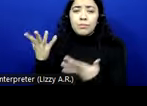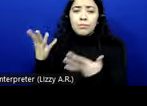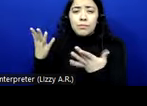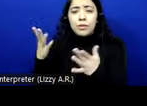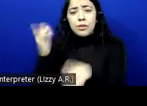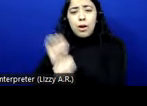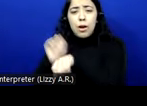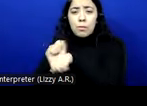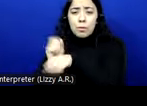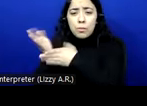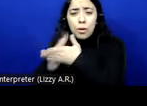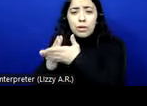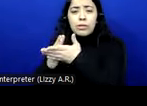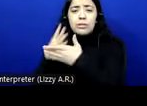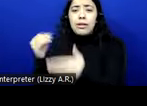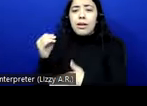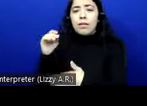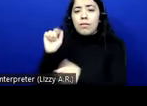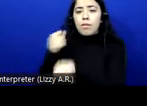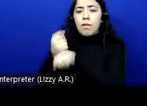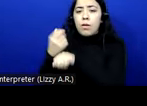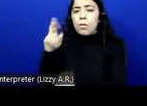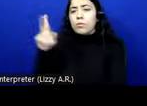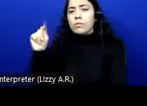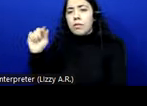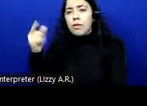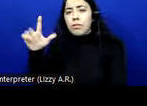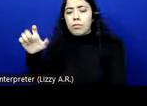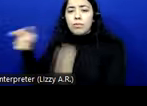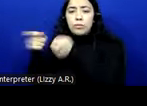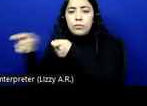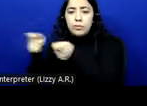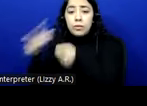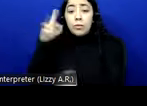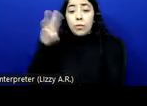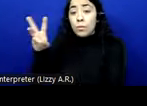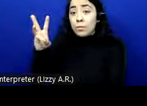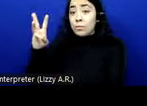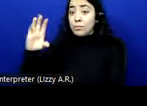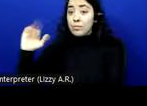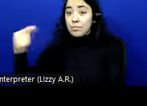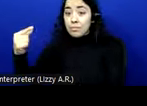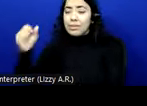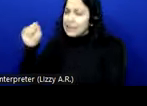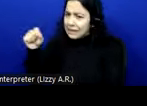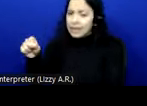buttons on the web content. Yes, we have to deal with them. But the good news here is that both of